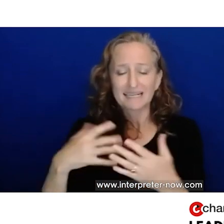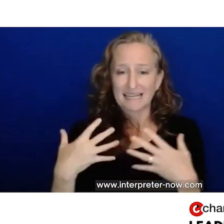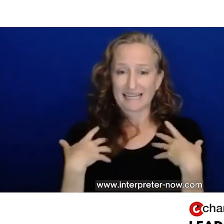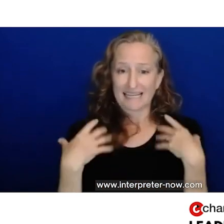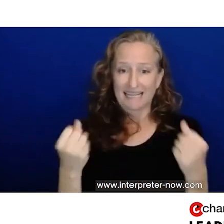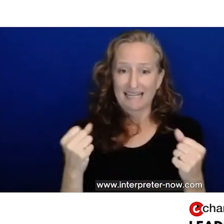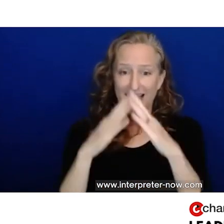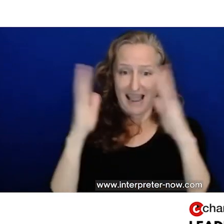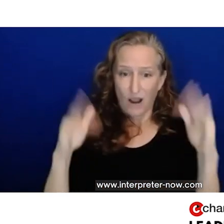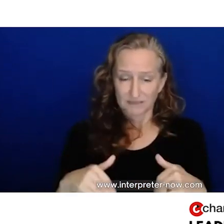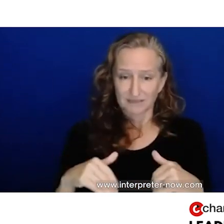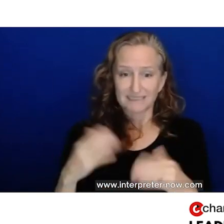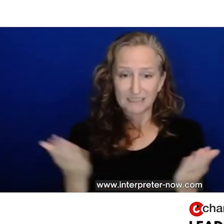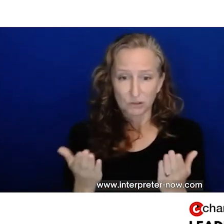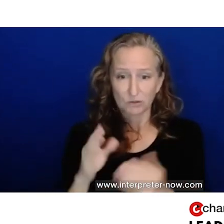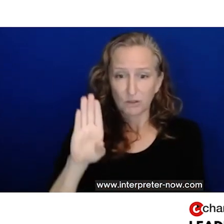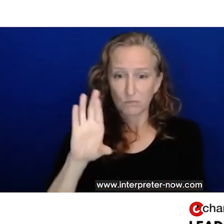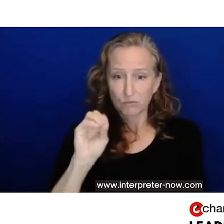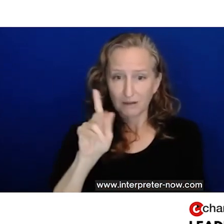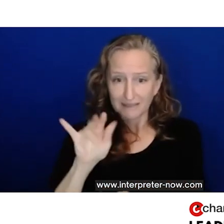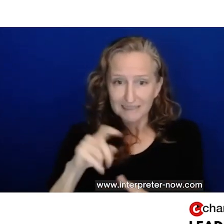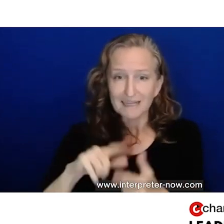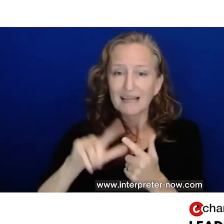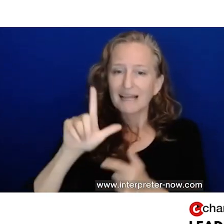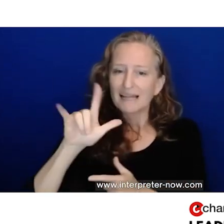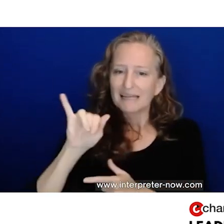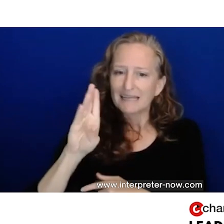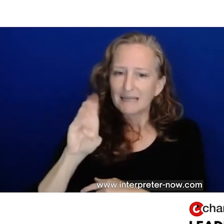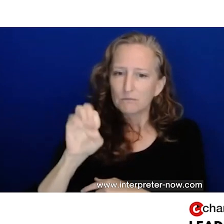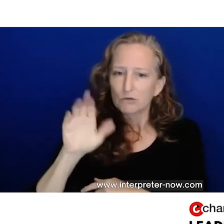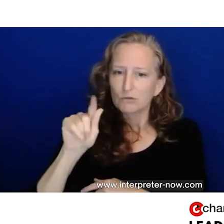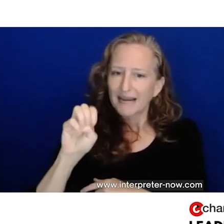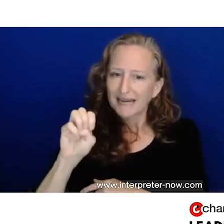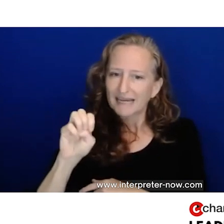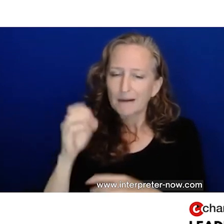in the organization HealHaus in Brooklyn, incredible subscription service to find wellbeing.